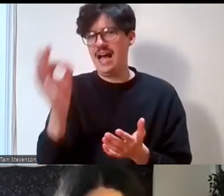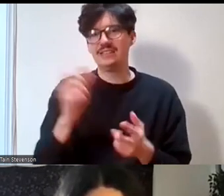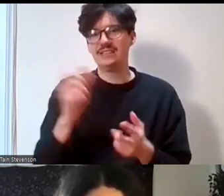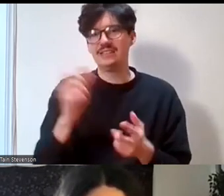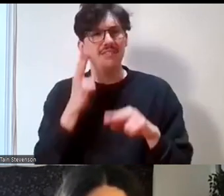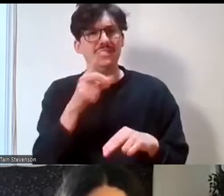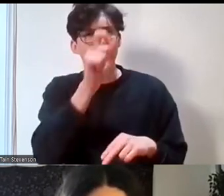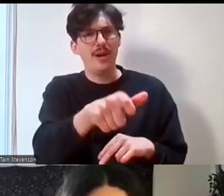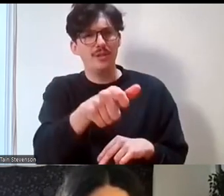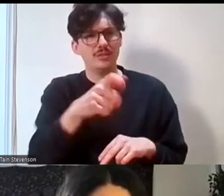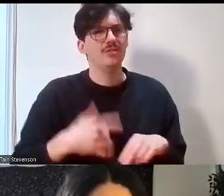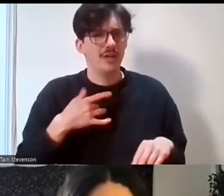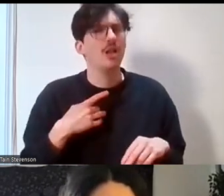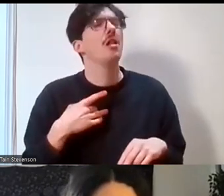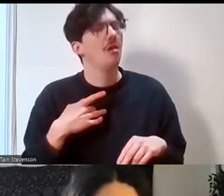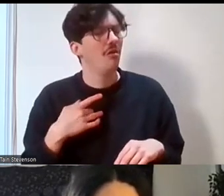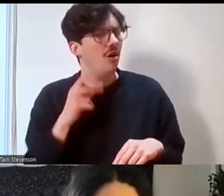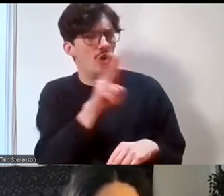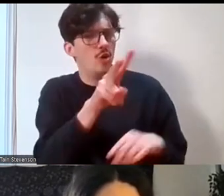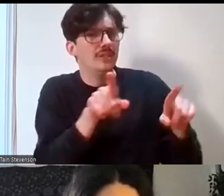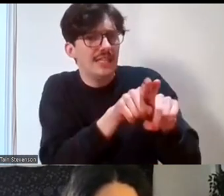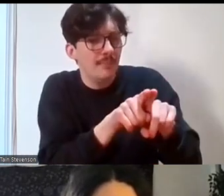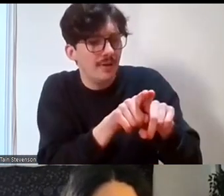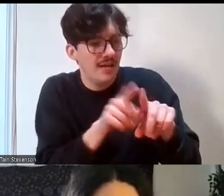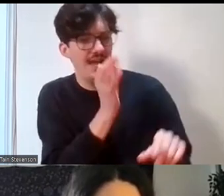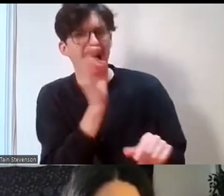if you're a bit worried and a bit scared. I know representation matters but there are people out